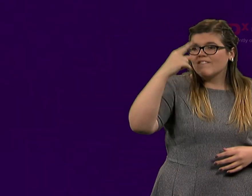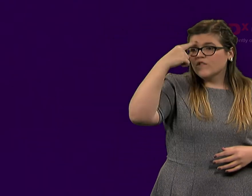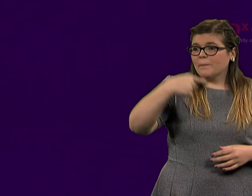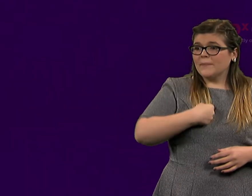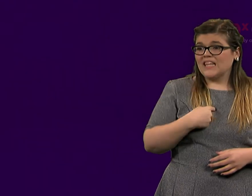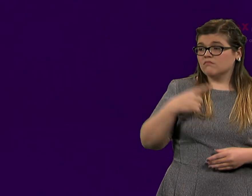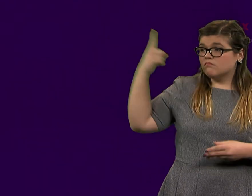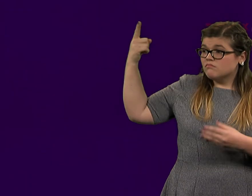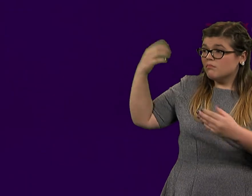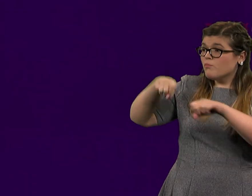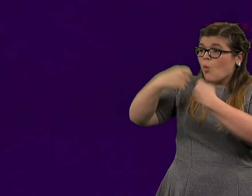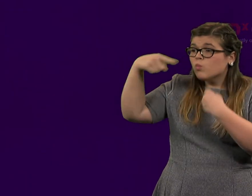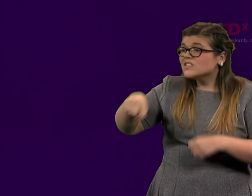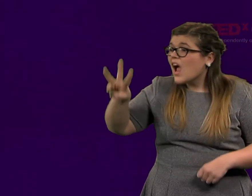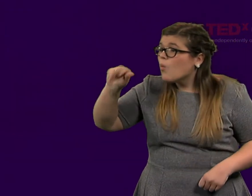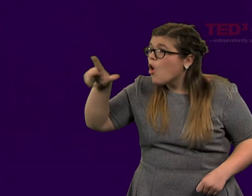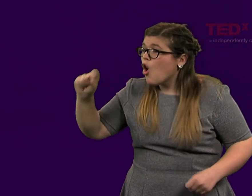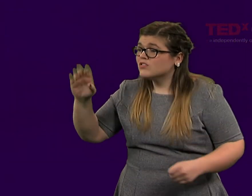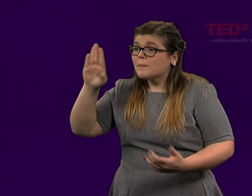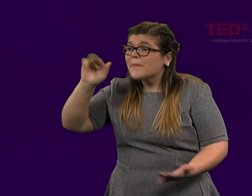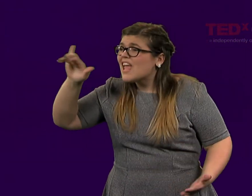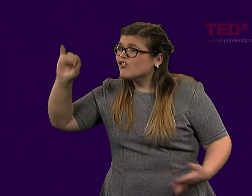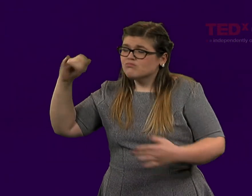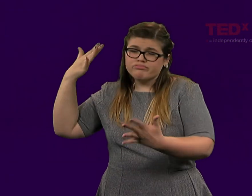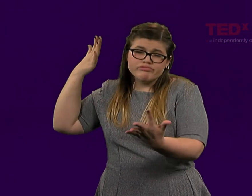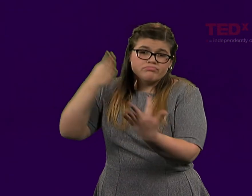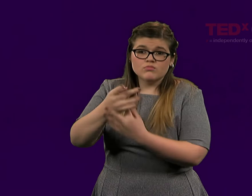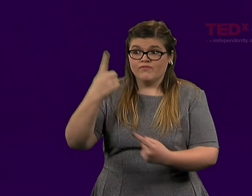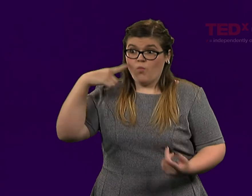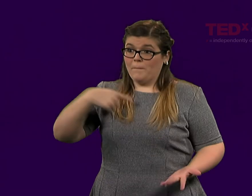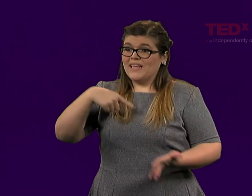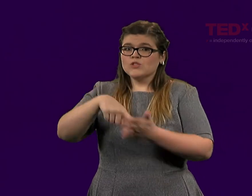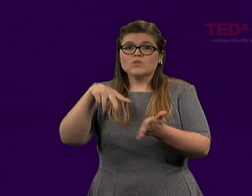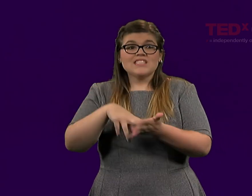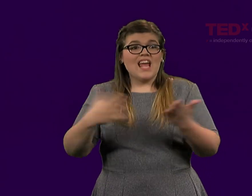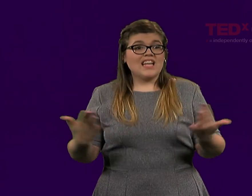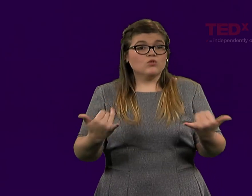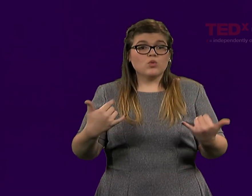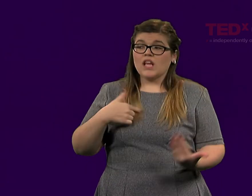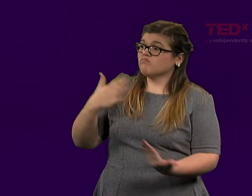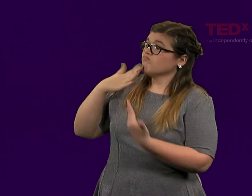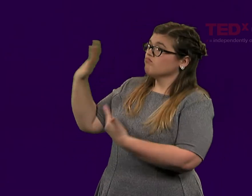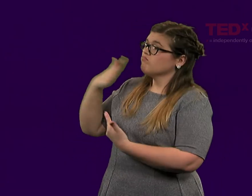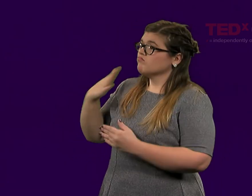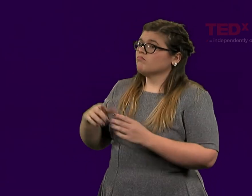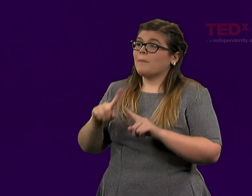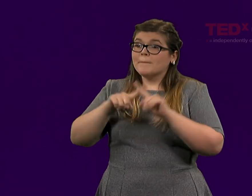and barriers, for me to stand on this stage today, I thank those who have come before me.